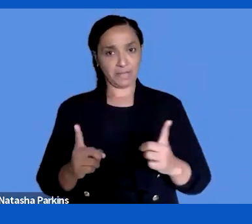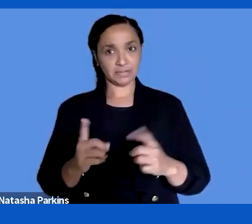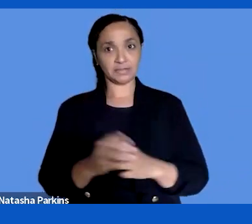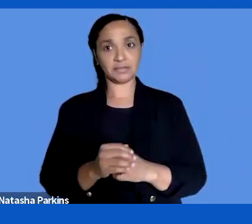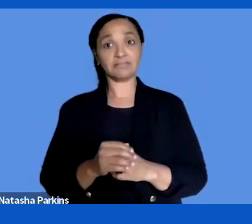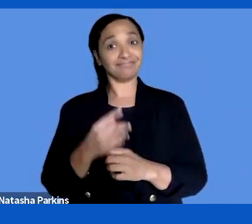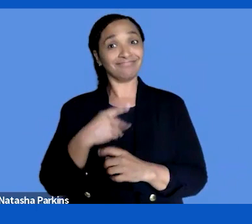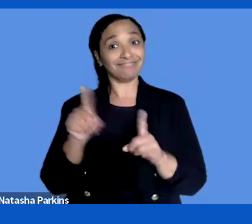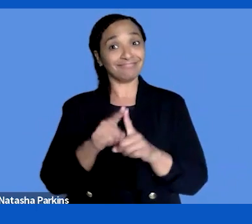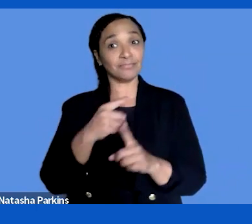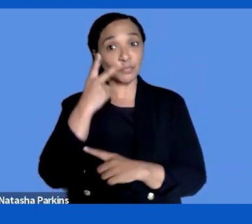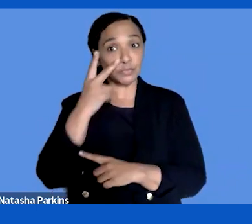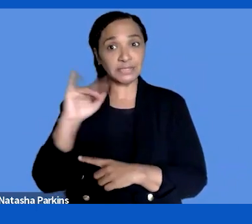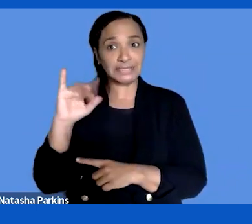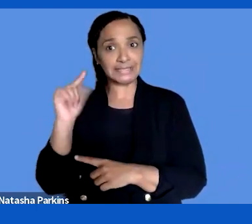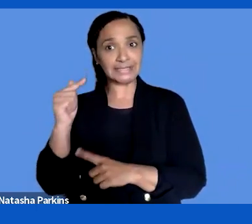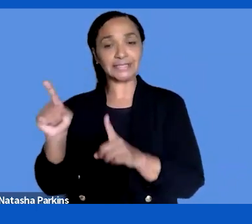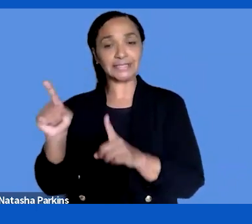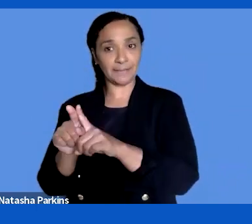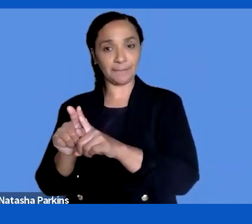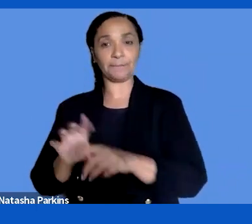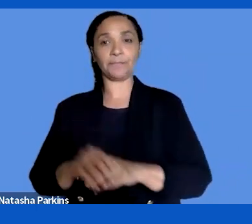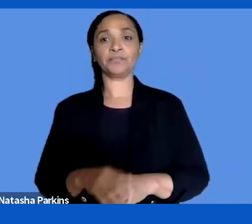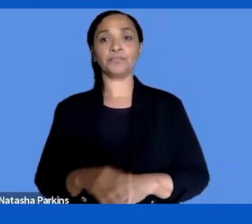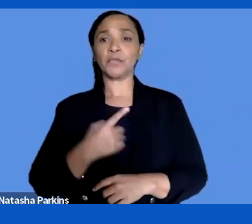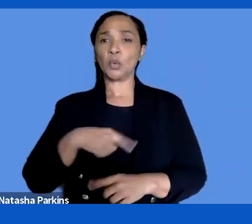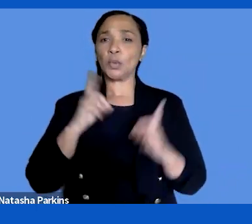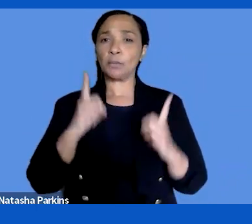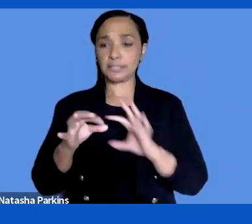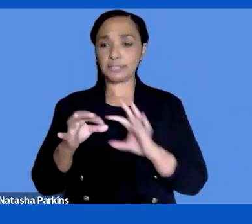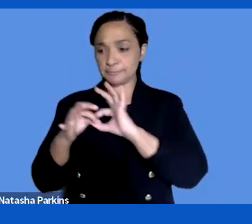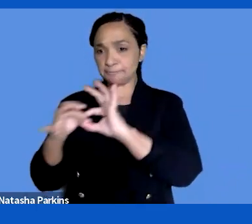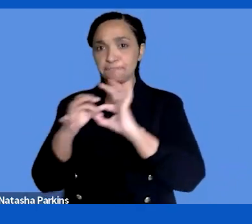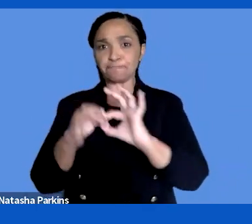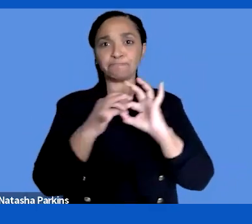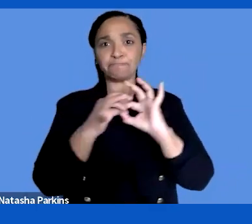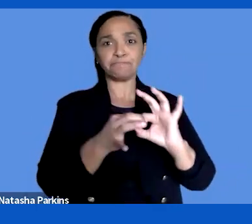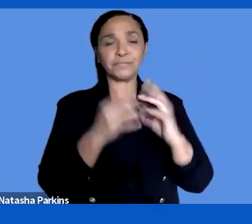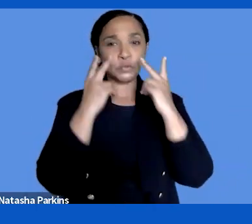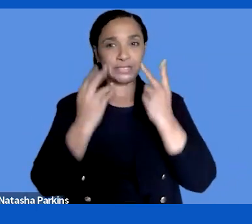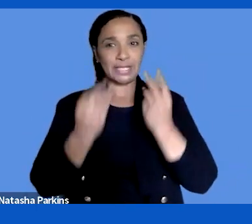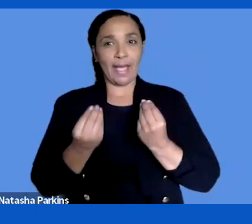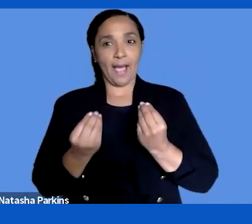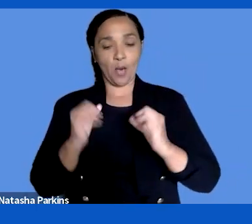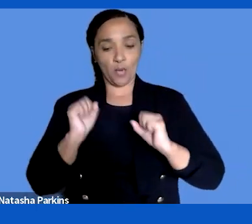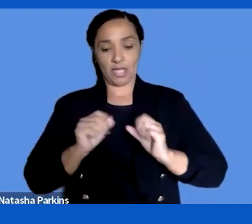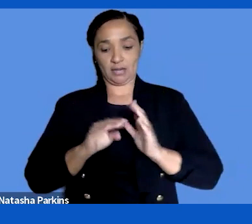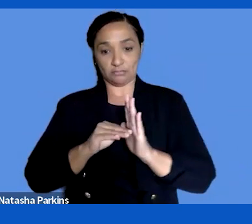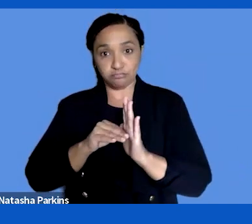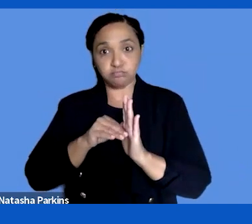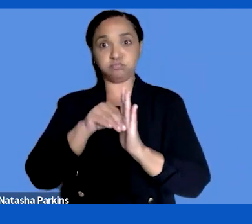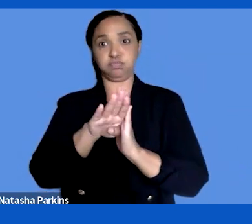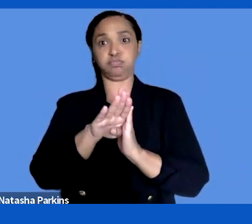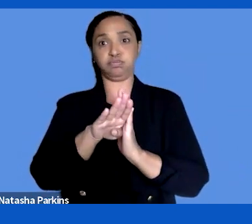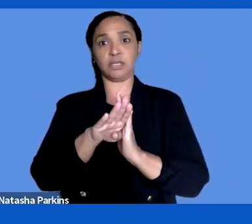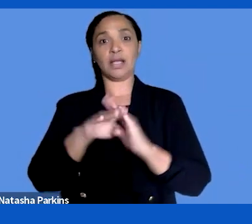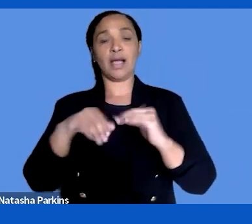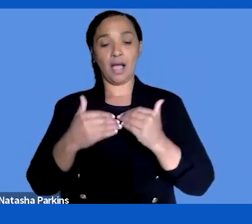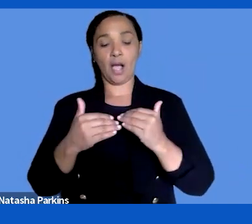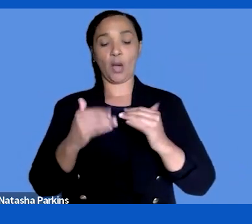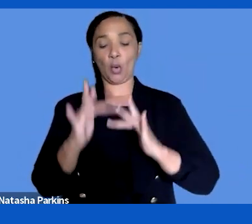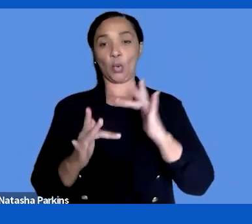to work together very hard to improve for example, the web accessibility Directive to